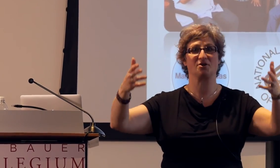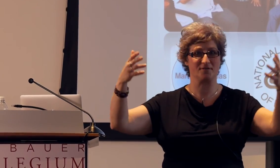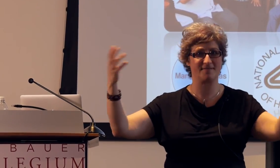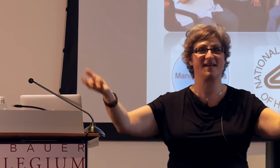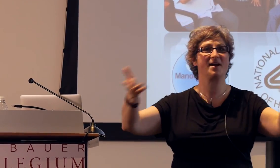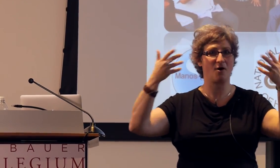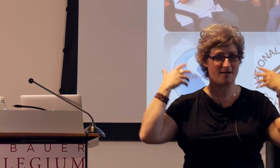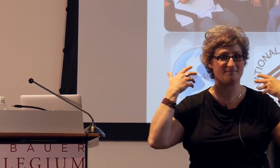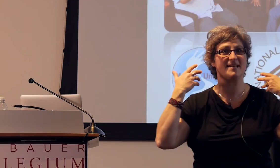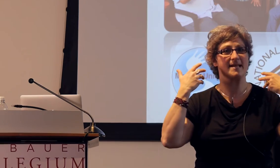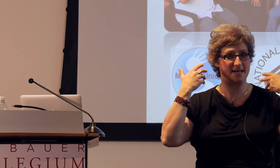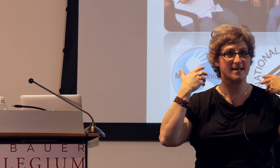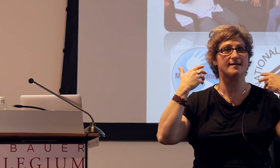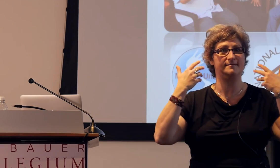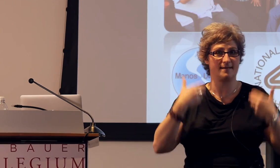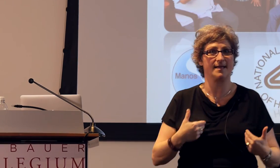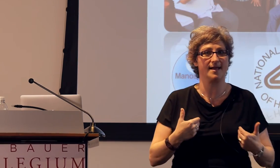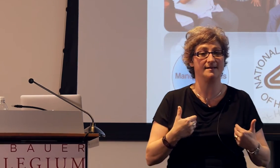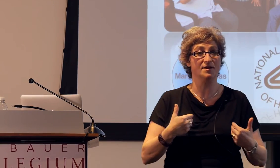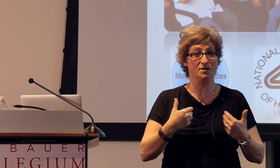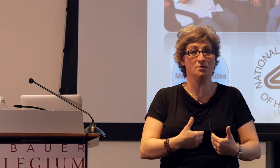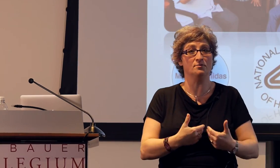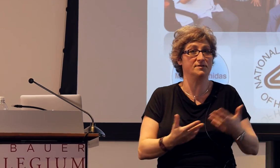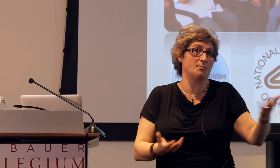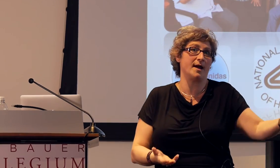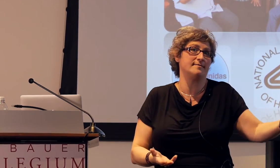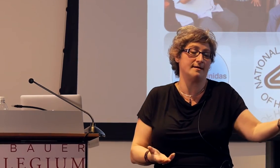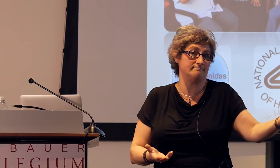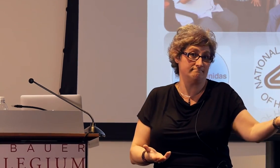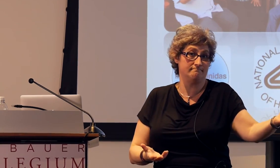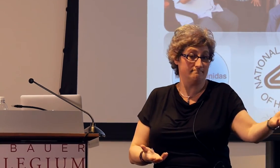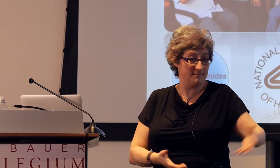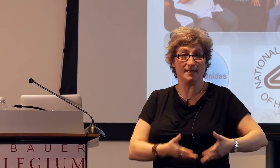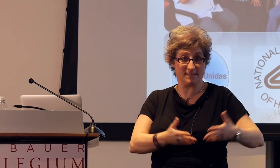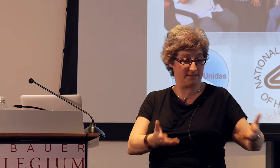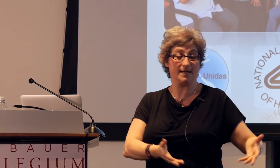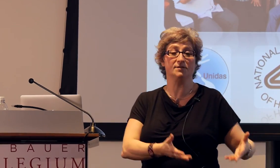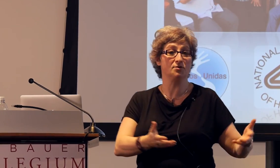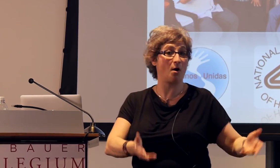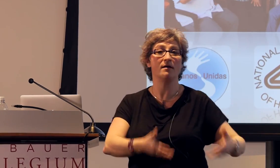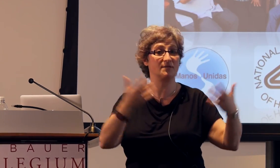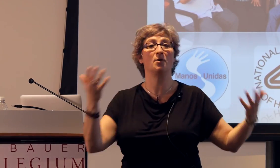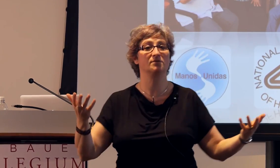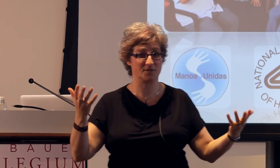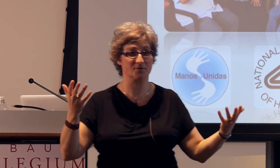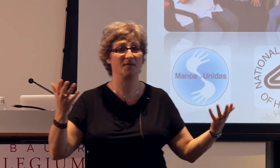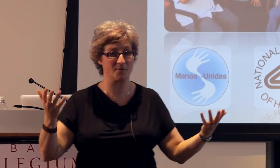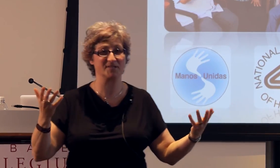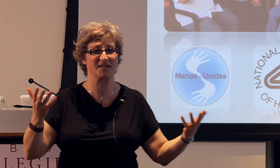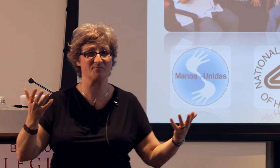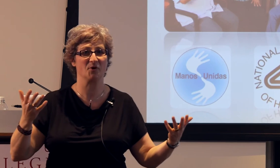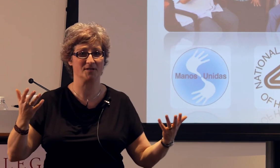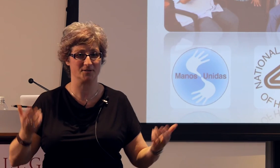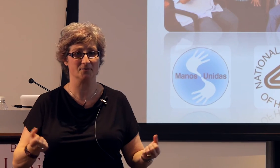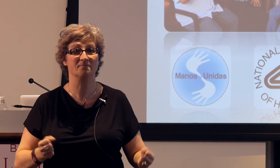that they are taking in that they use the way that kids who are exposed to linguistic input do.